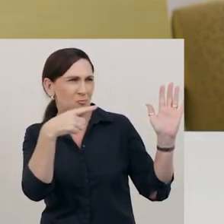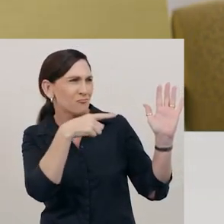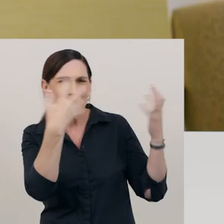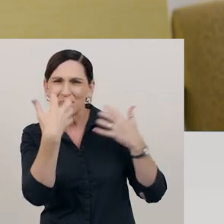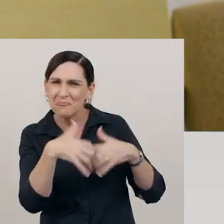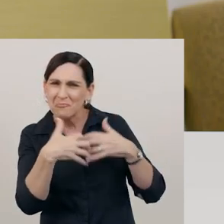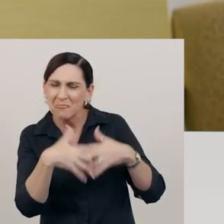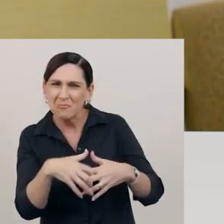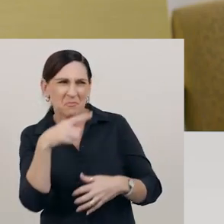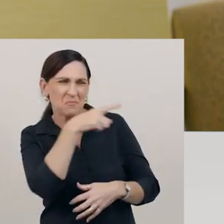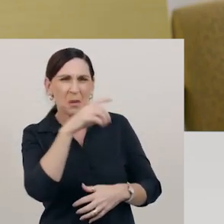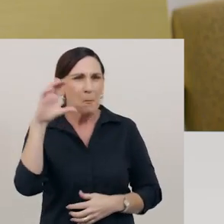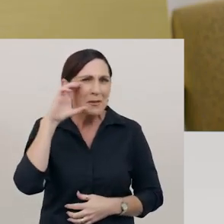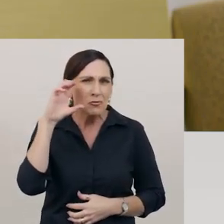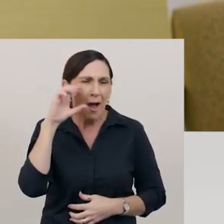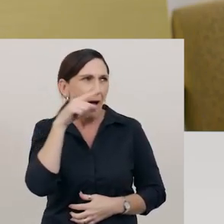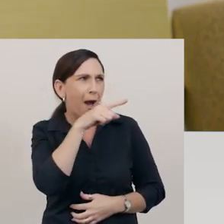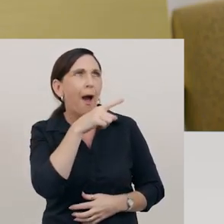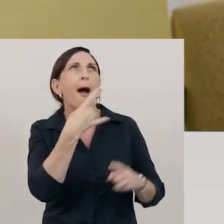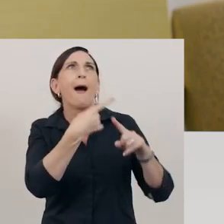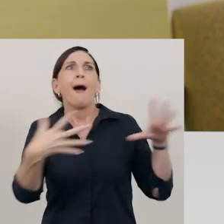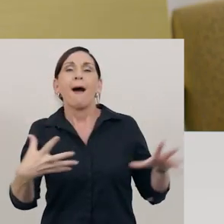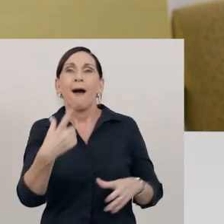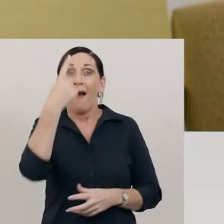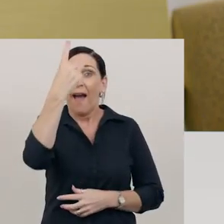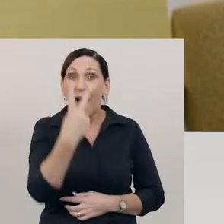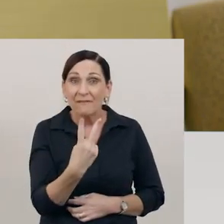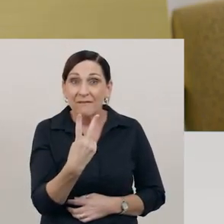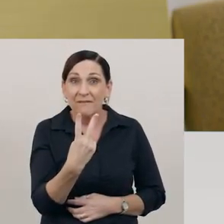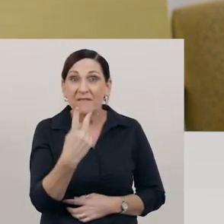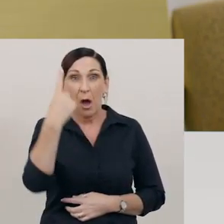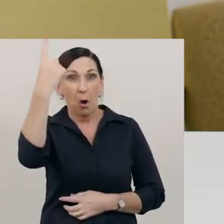whether the picture represents halves, quarters, or eighths.